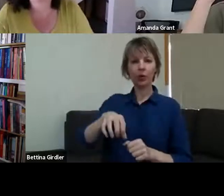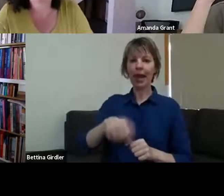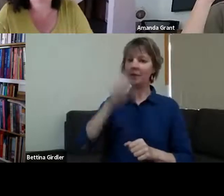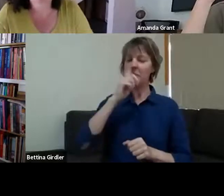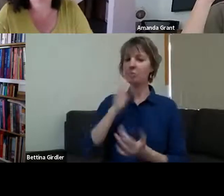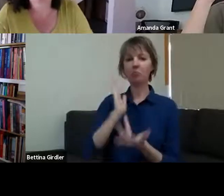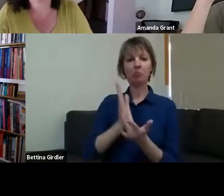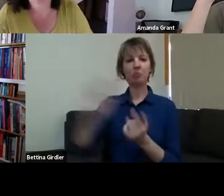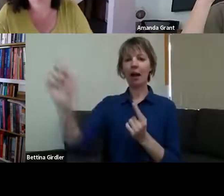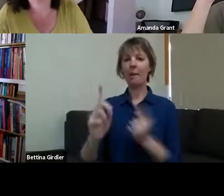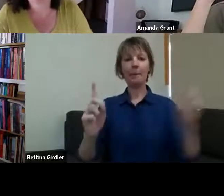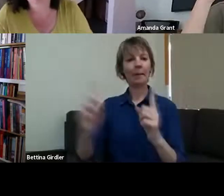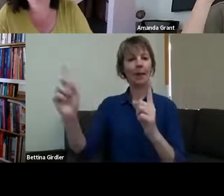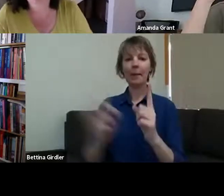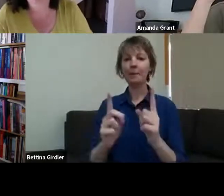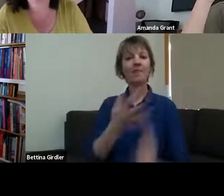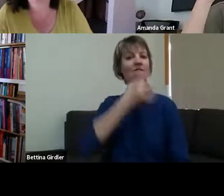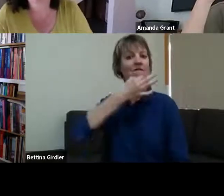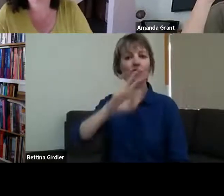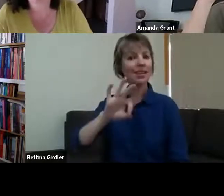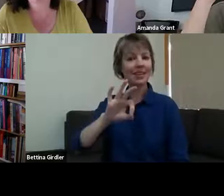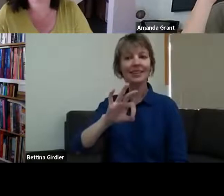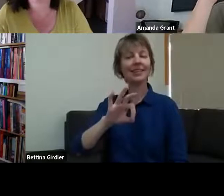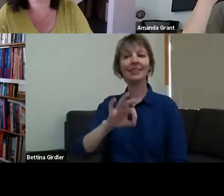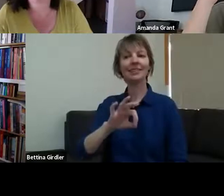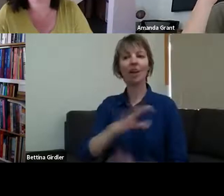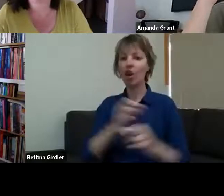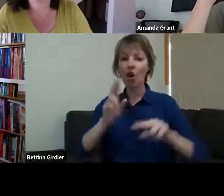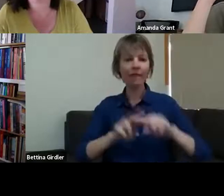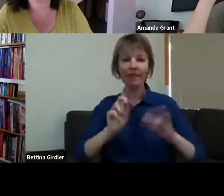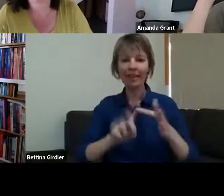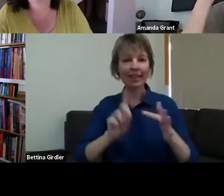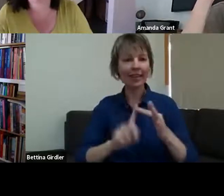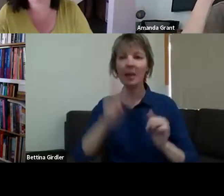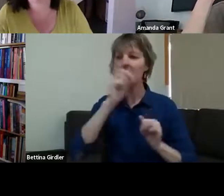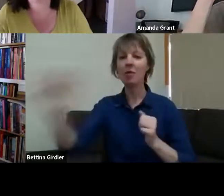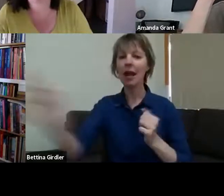was provided. No fees. Other people came along to the workshops and